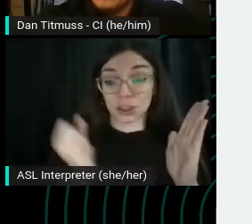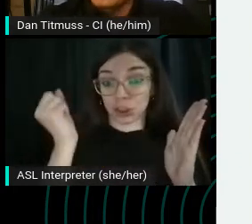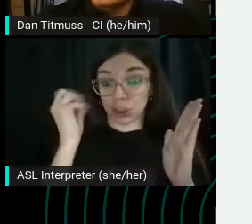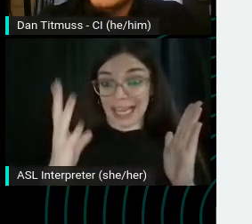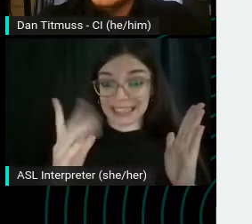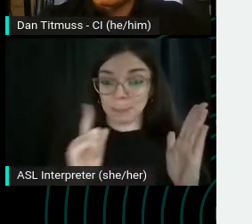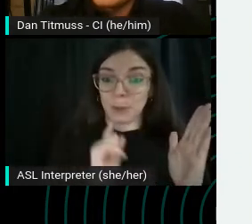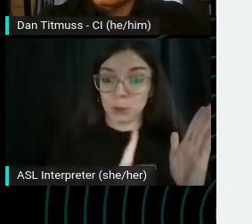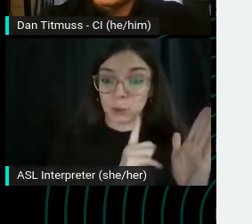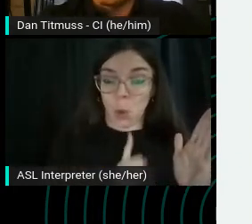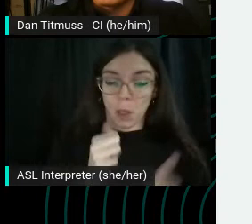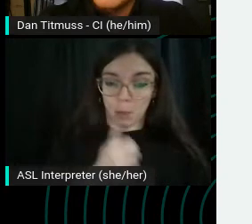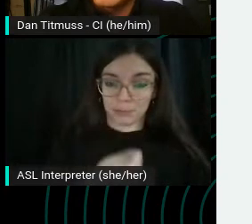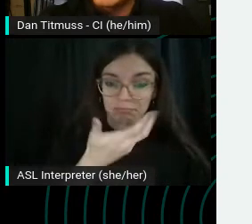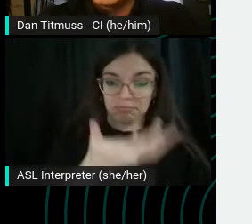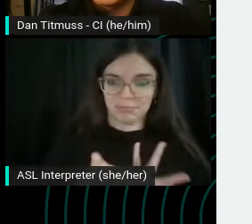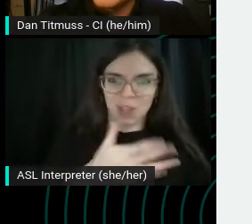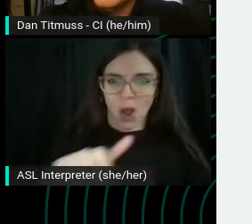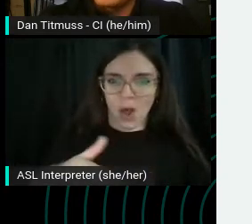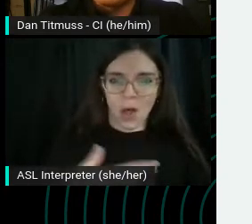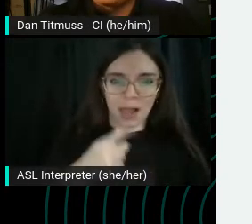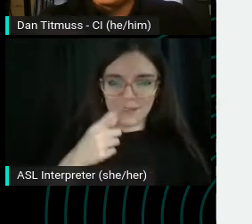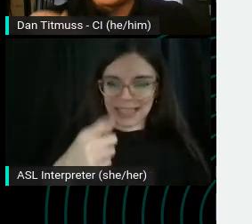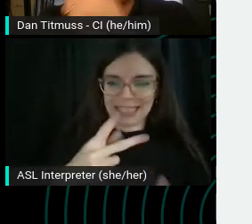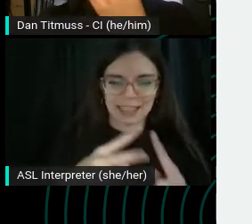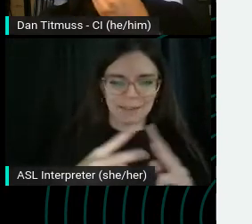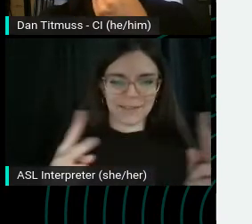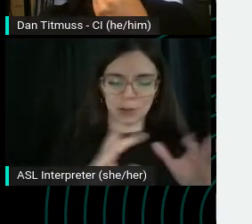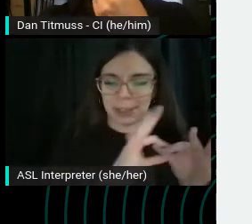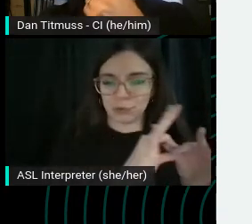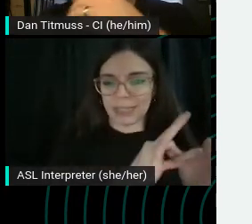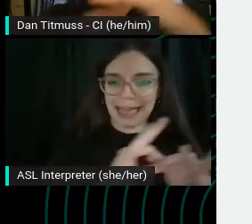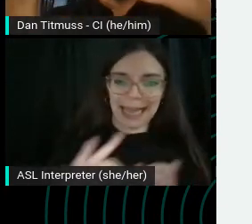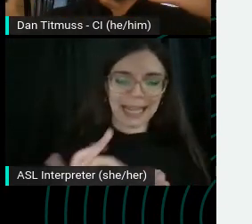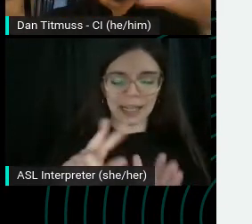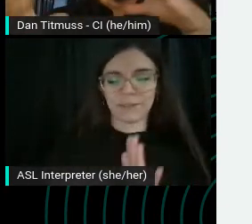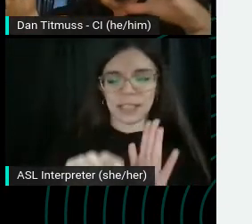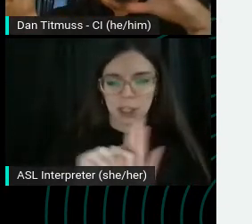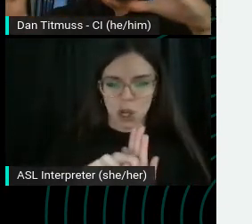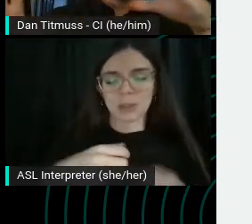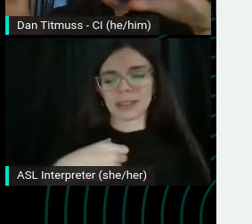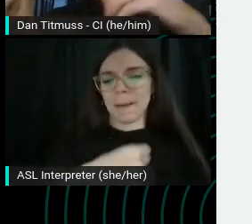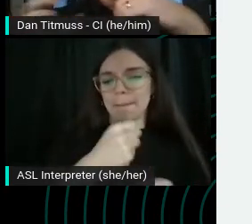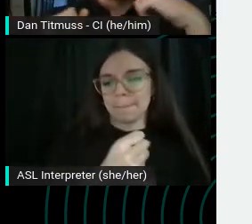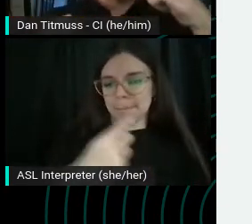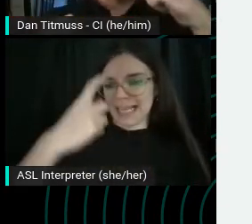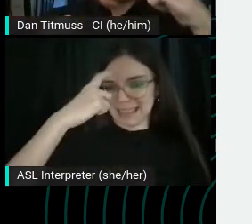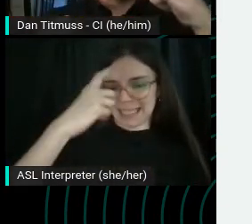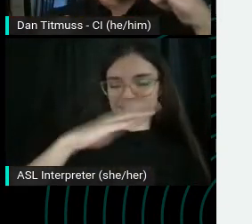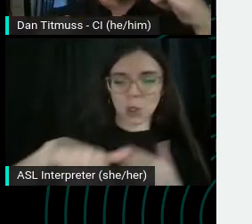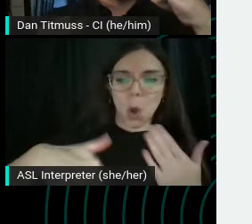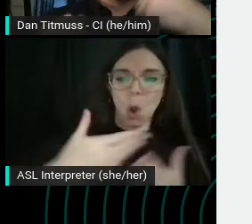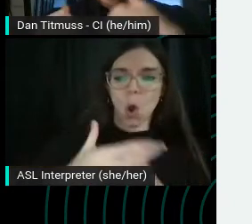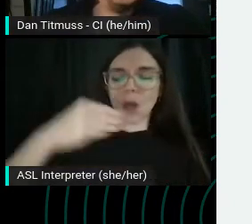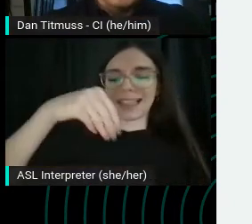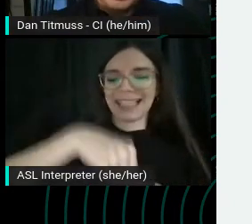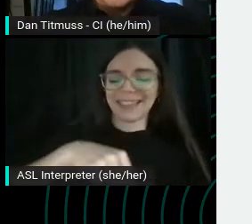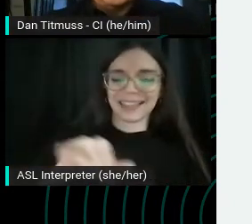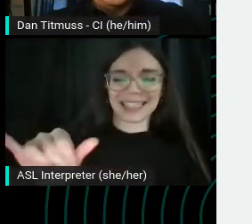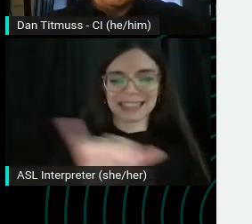All of these are very related videos. It makes sense that they're all in the same in the same playlist.